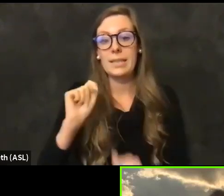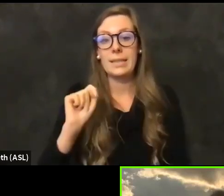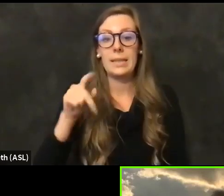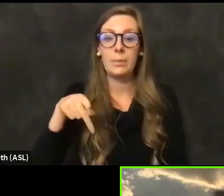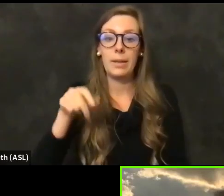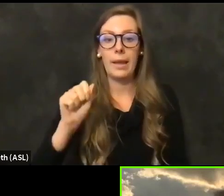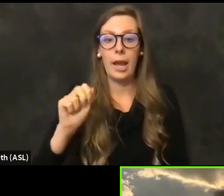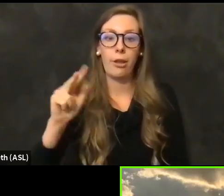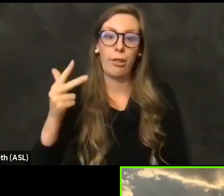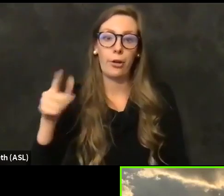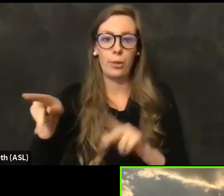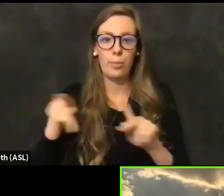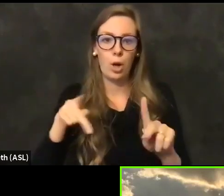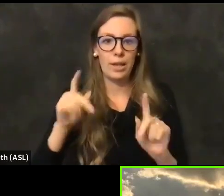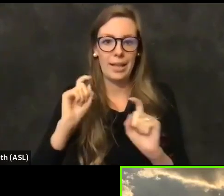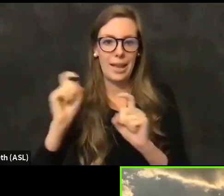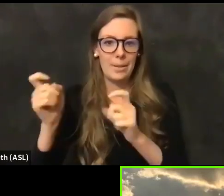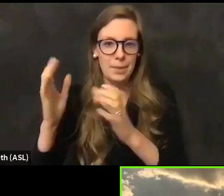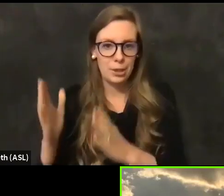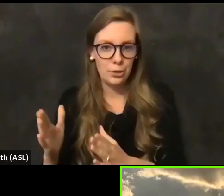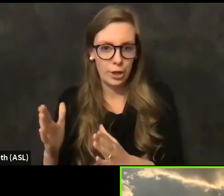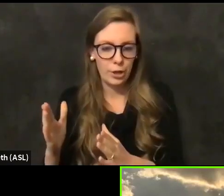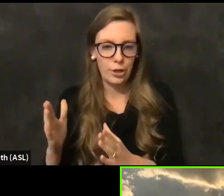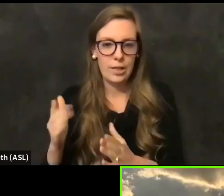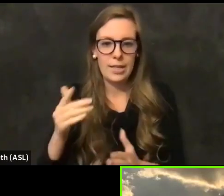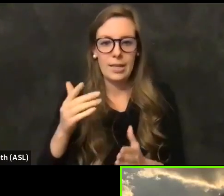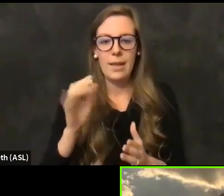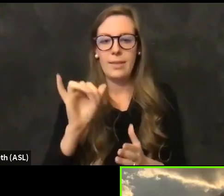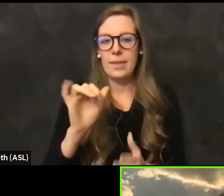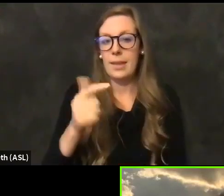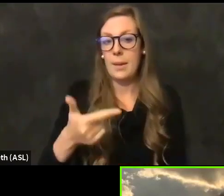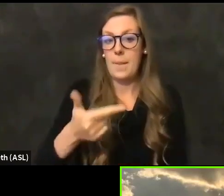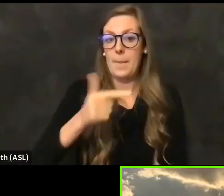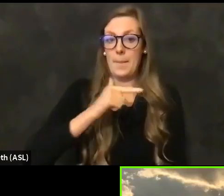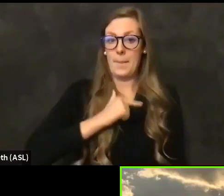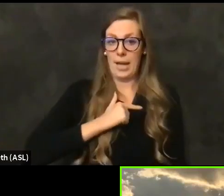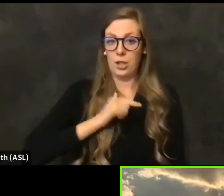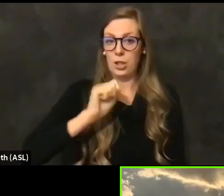administrator is that they might turn up the reservation.